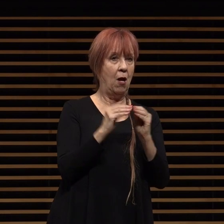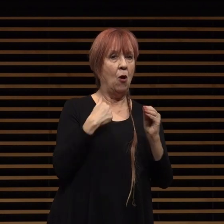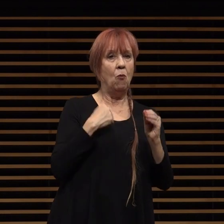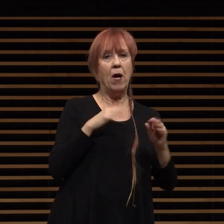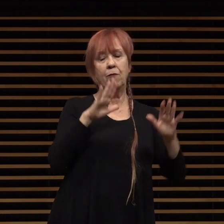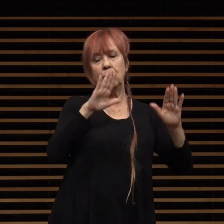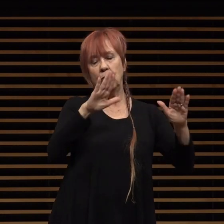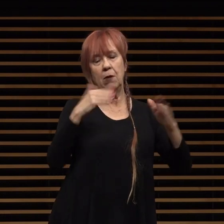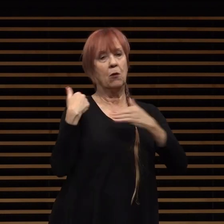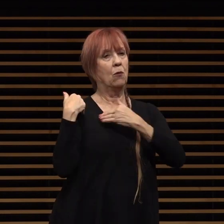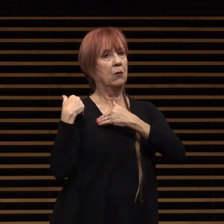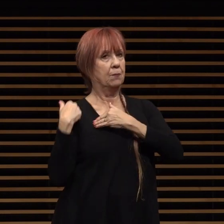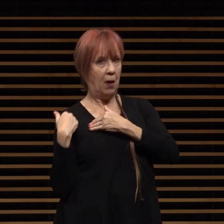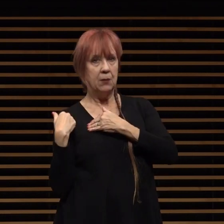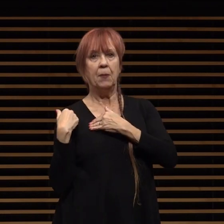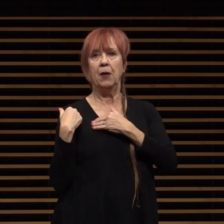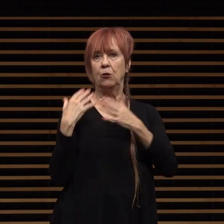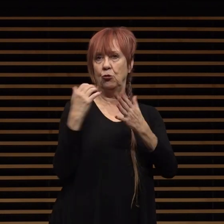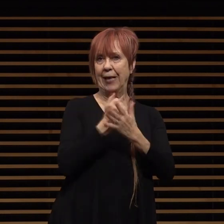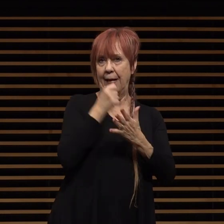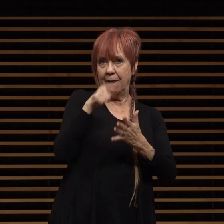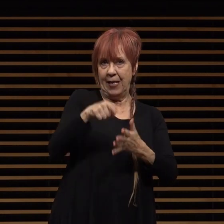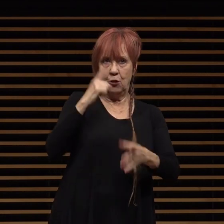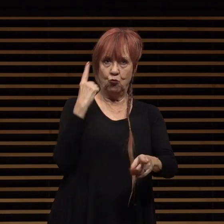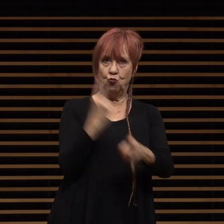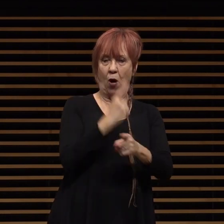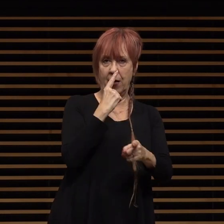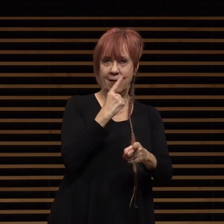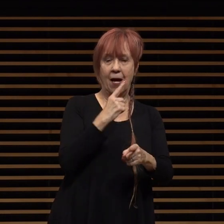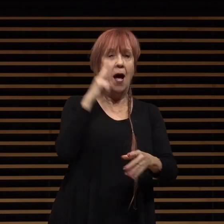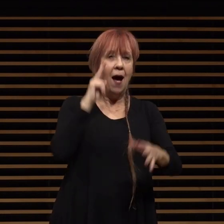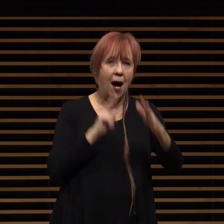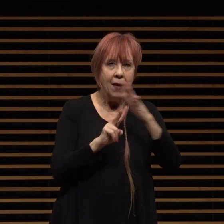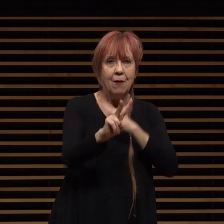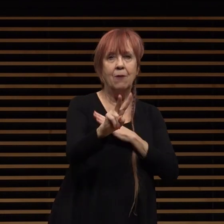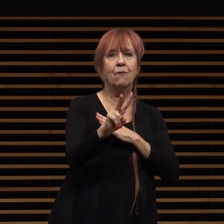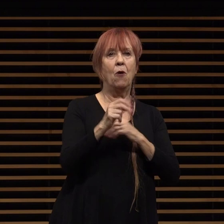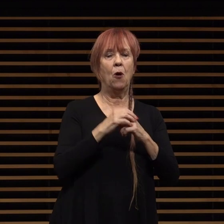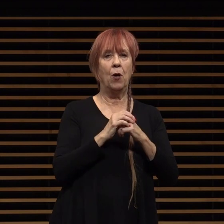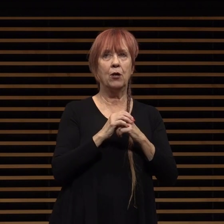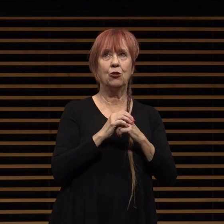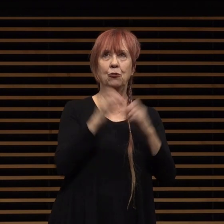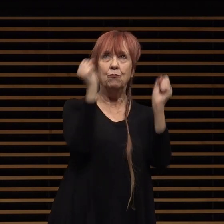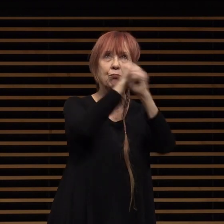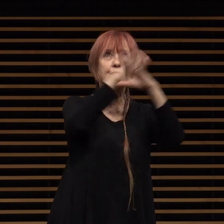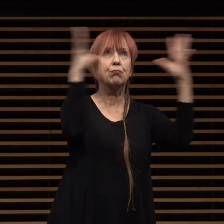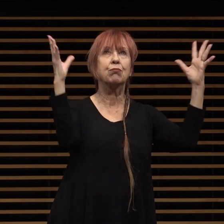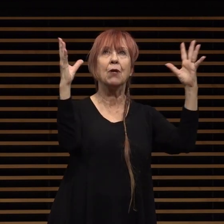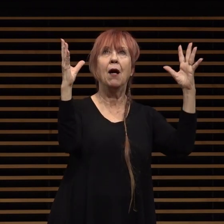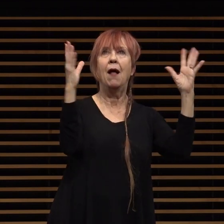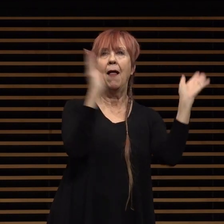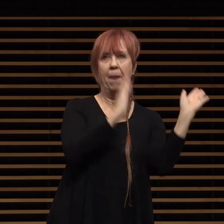responsibility to get this right i look forward to re